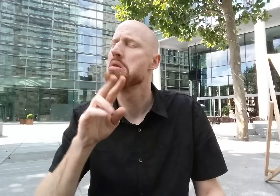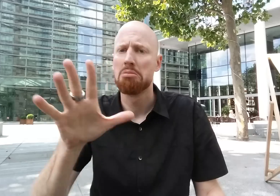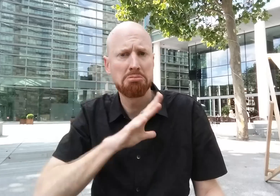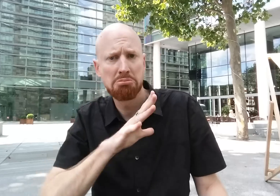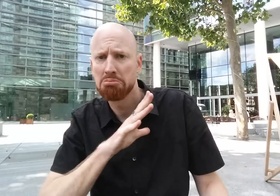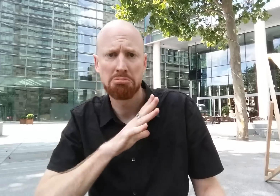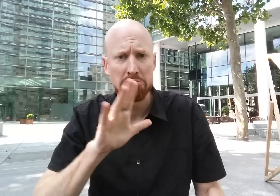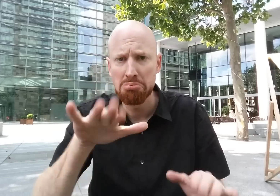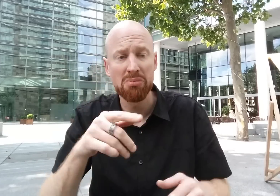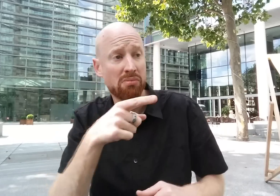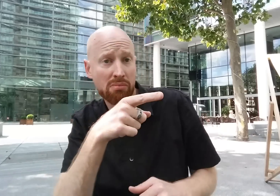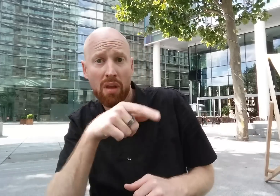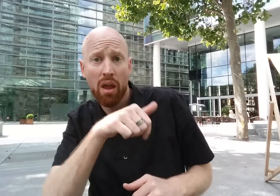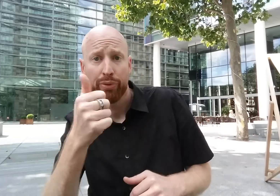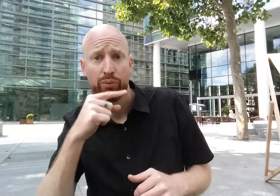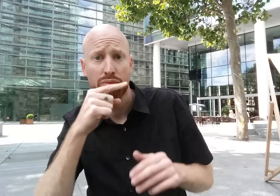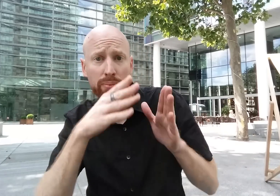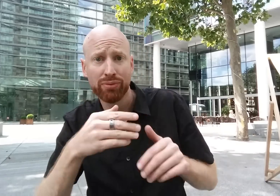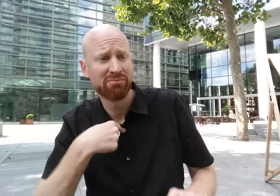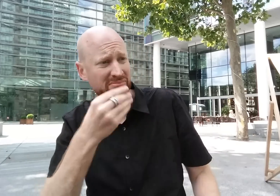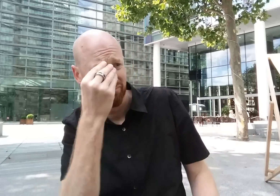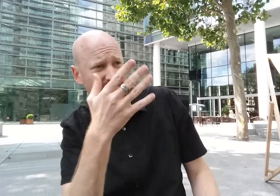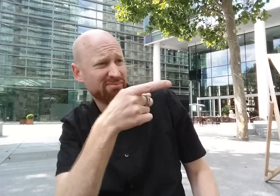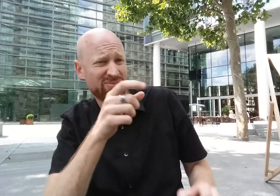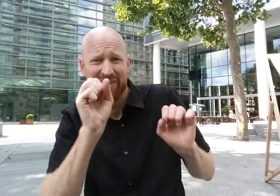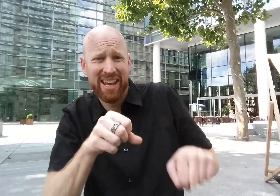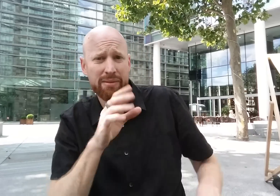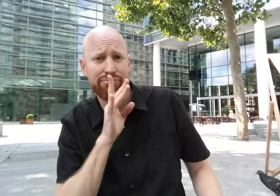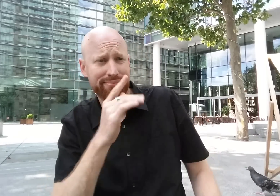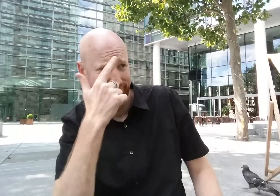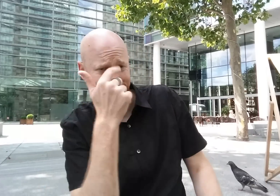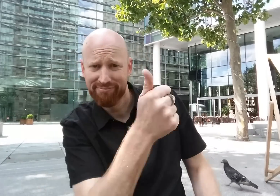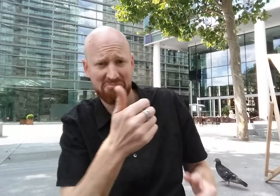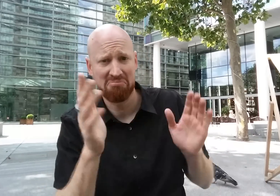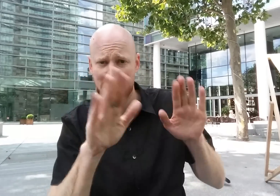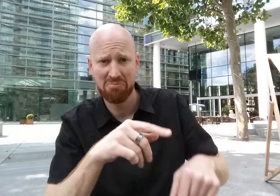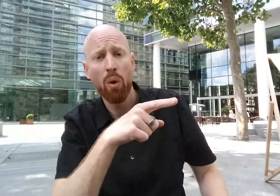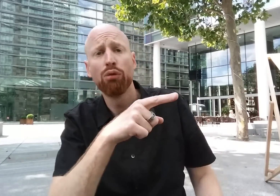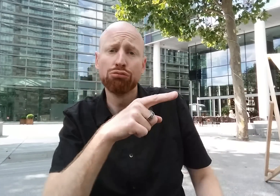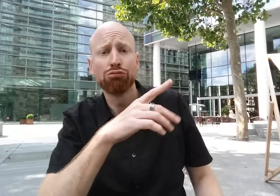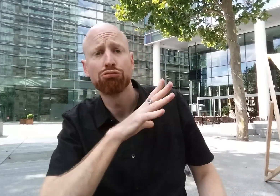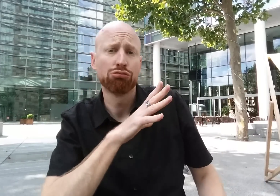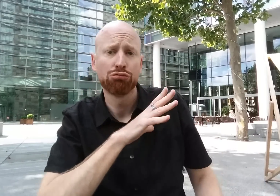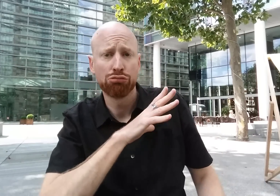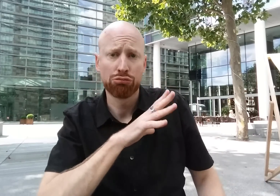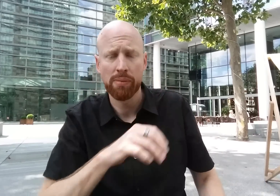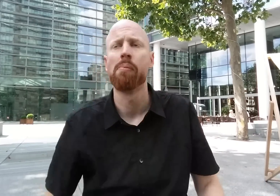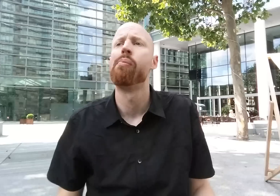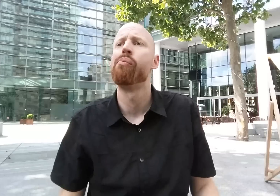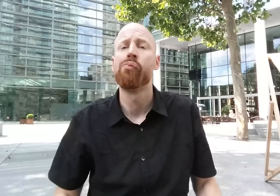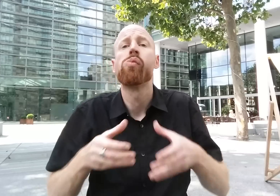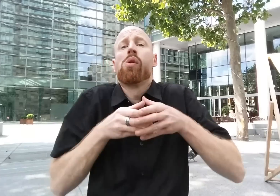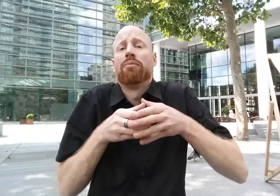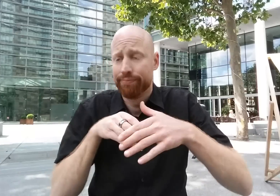aware. I also tell the other hearing person that they can communicate however they please, by speaking or whatever, their choice - again, just so